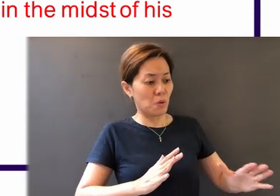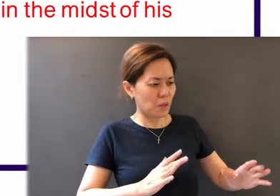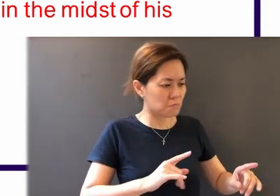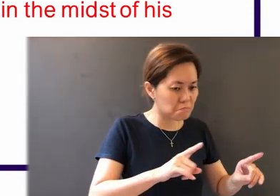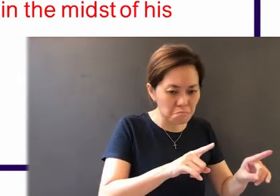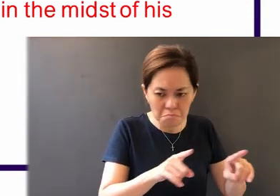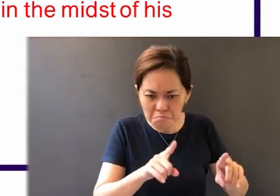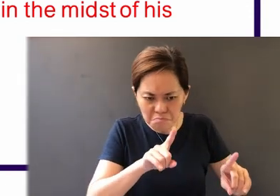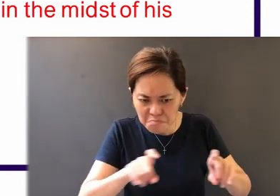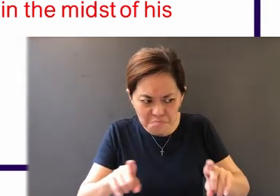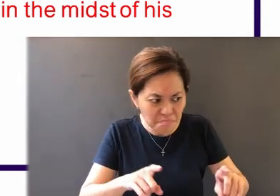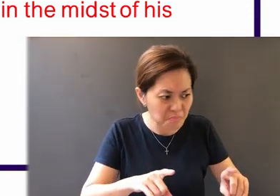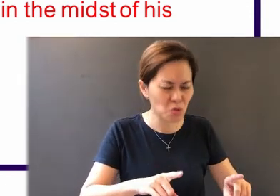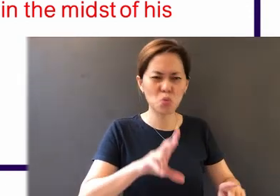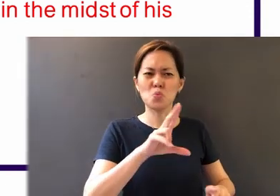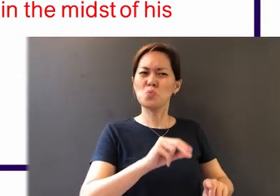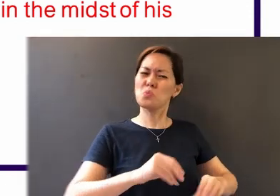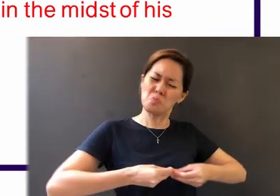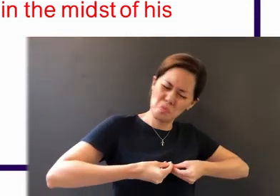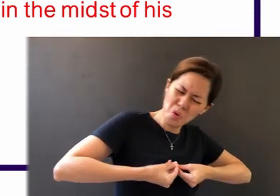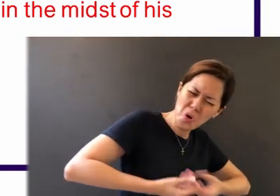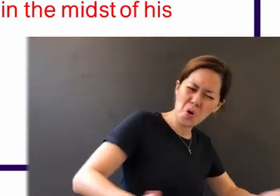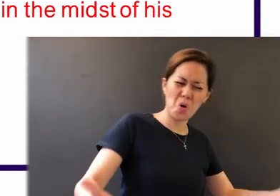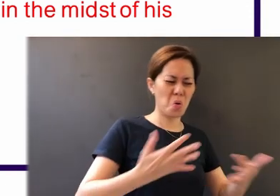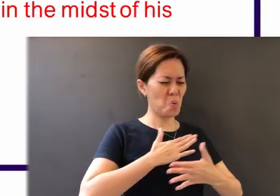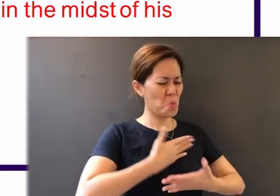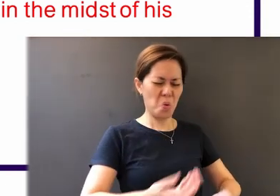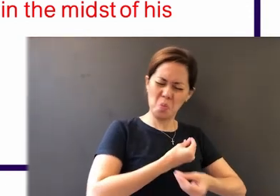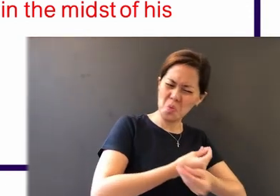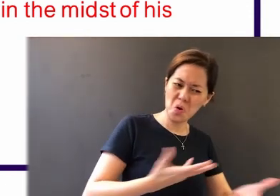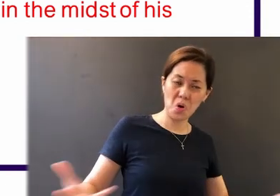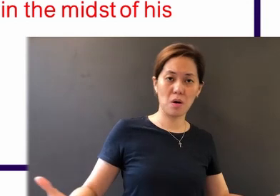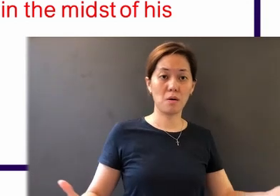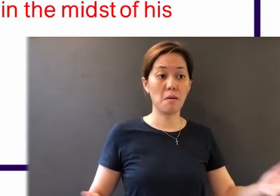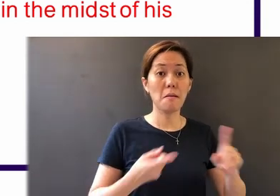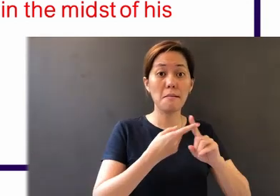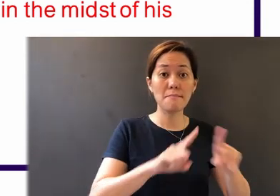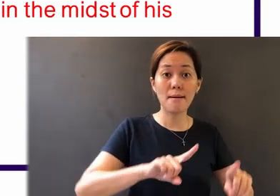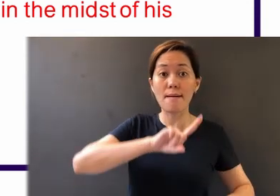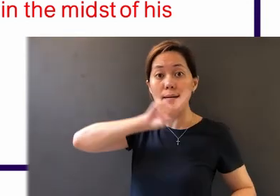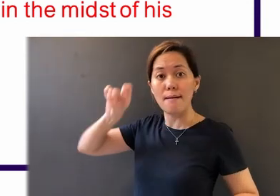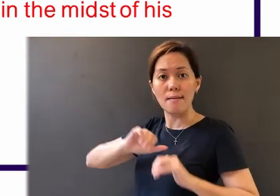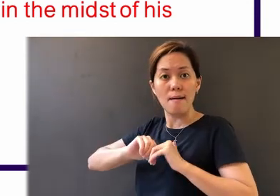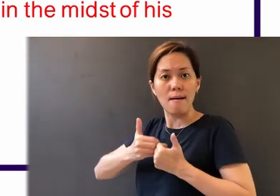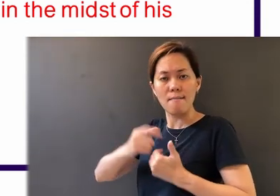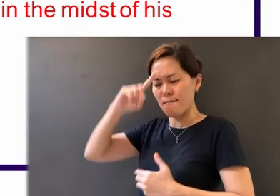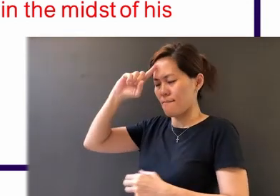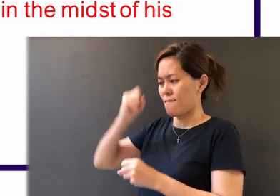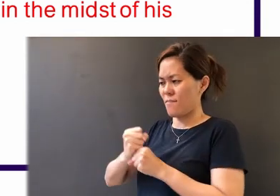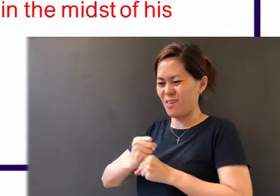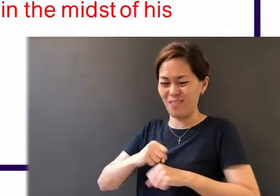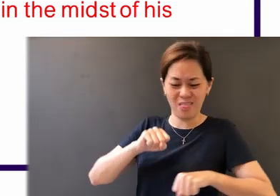and it will be given him. But let him ask in faith, with no doubting..."